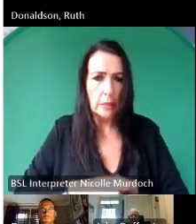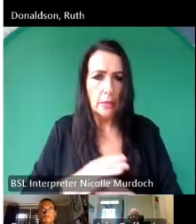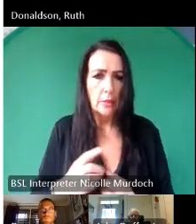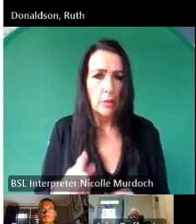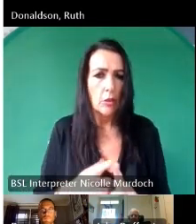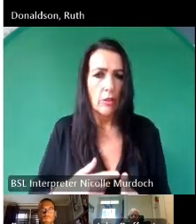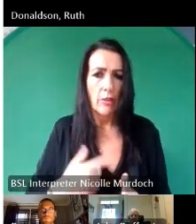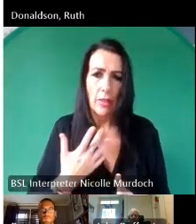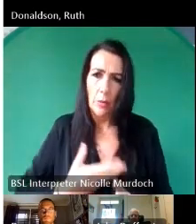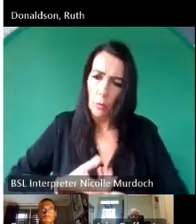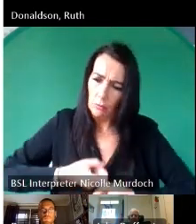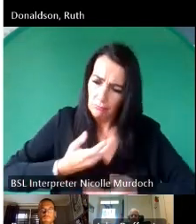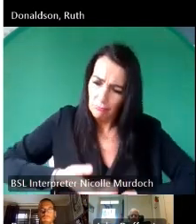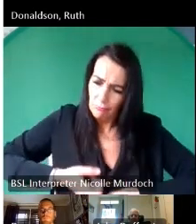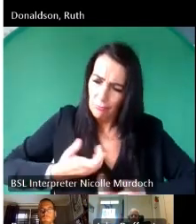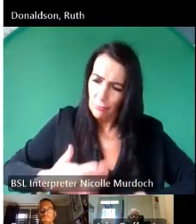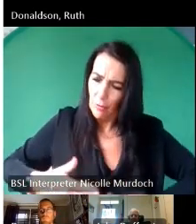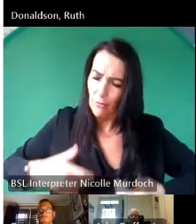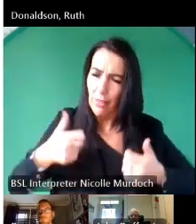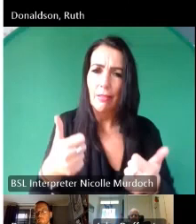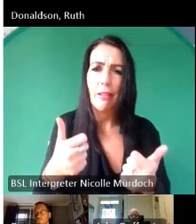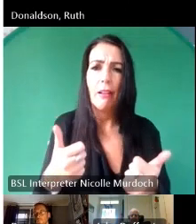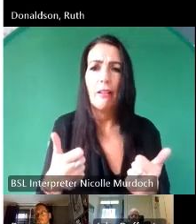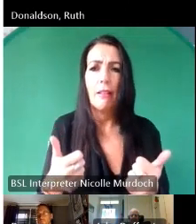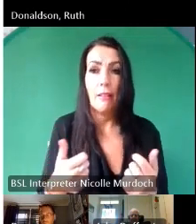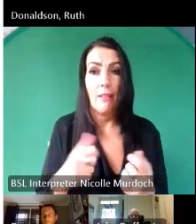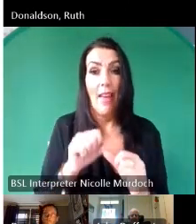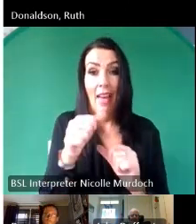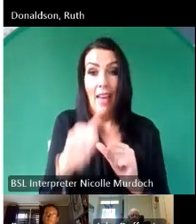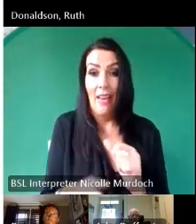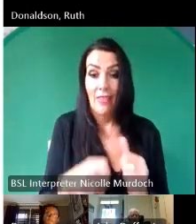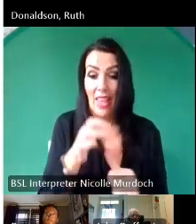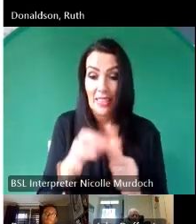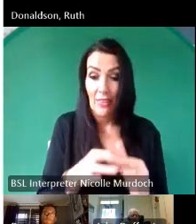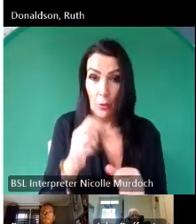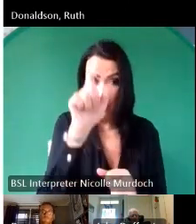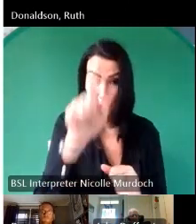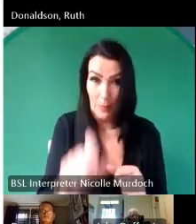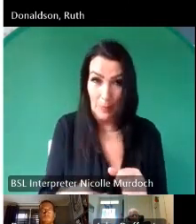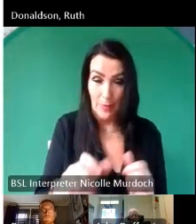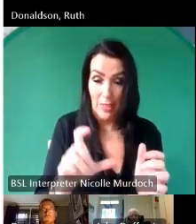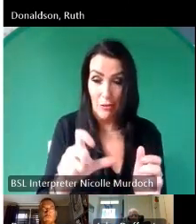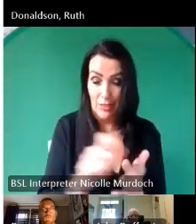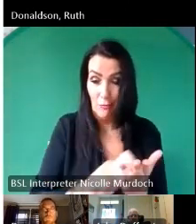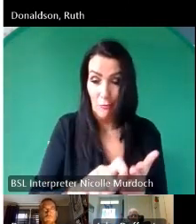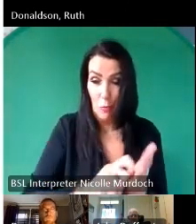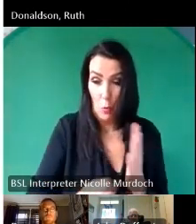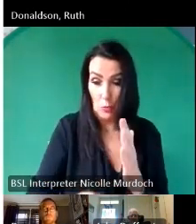in this and he actually wrote to us after the interview if I could get the next slide please